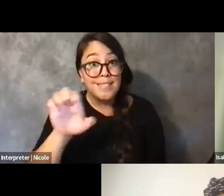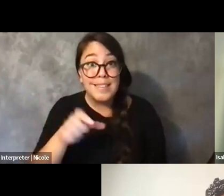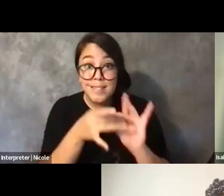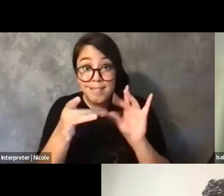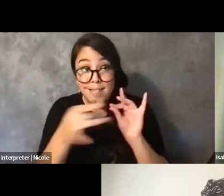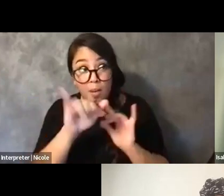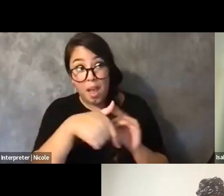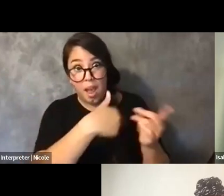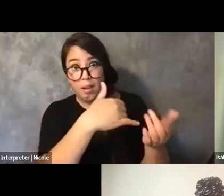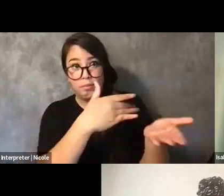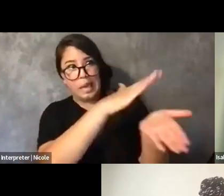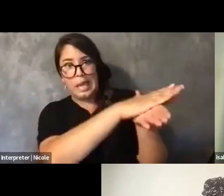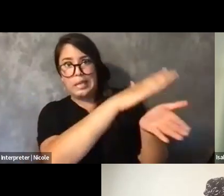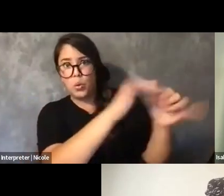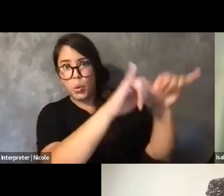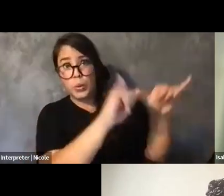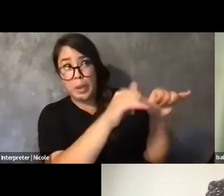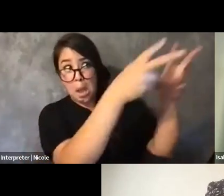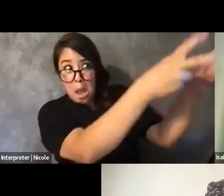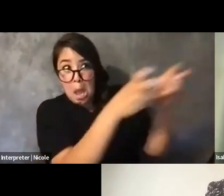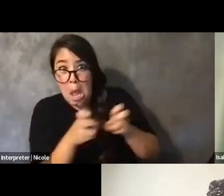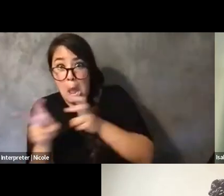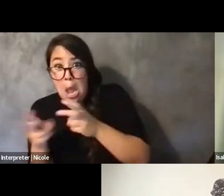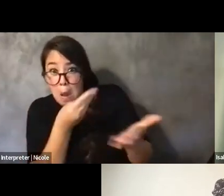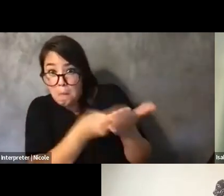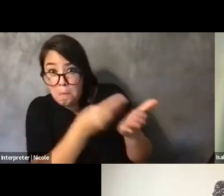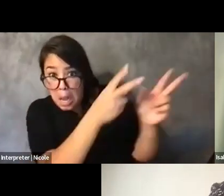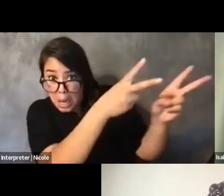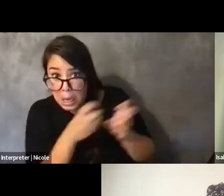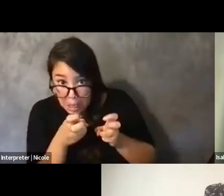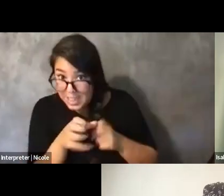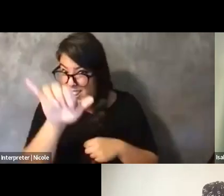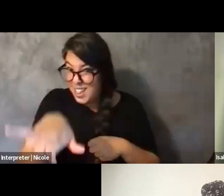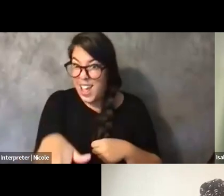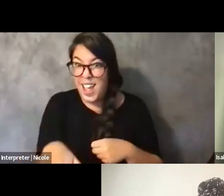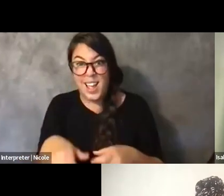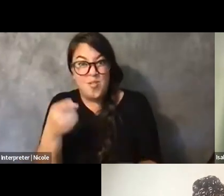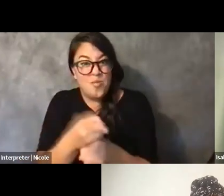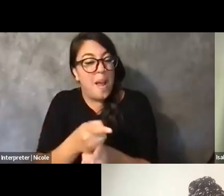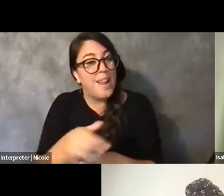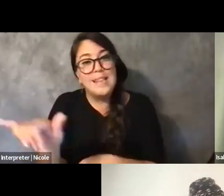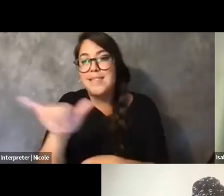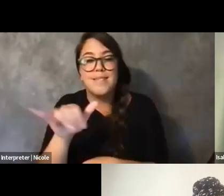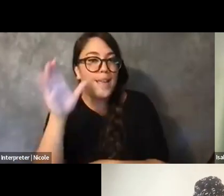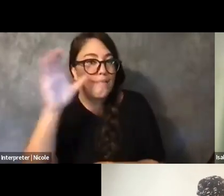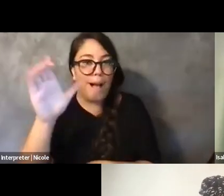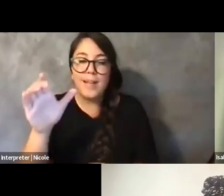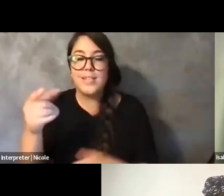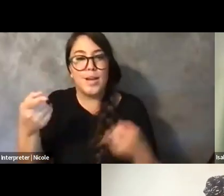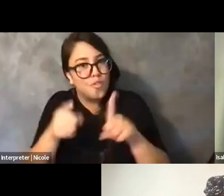that sort of ties back to that whole, like, looting of target thing that I mentioned, you know? Like, that's what sometimes we got to do.